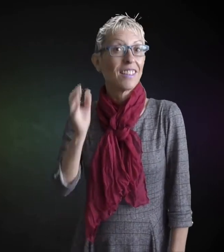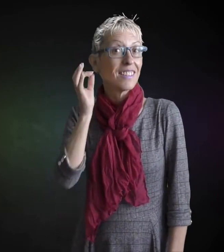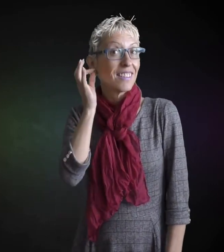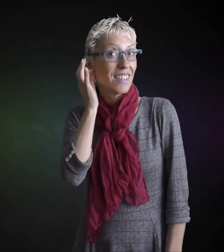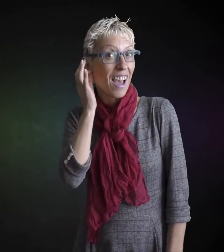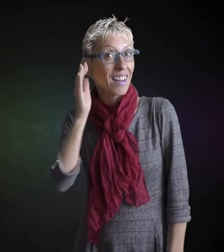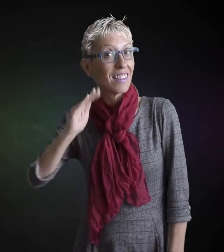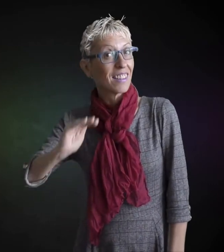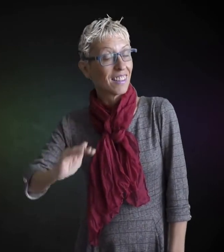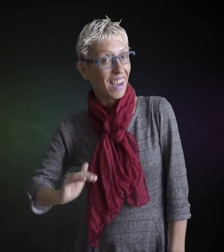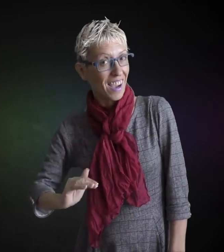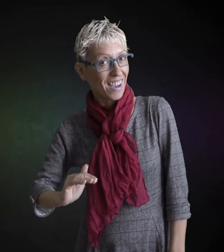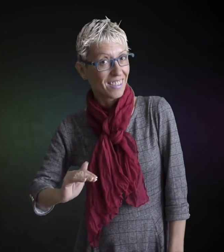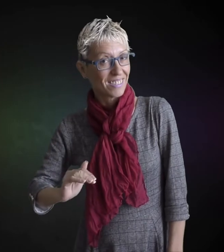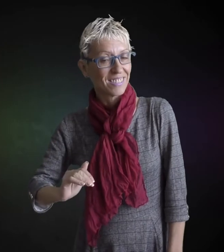girl